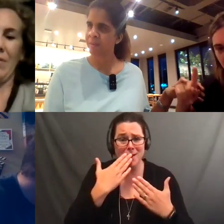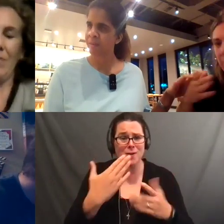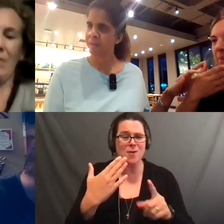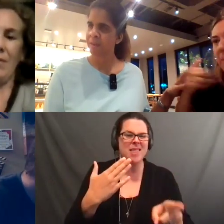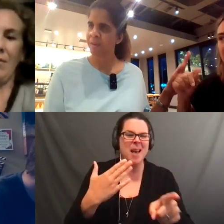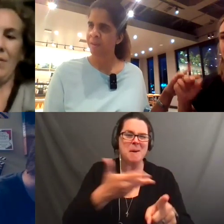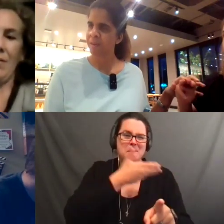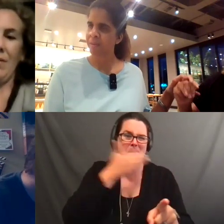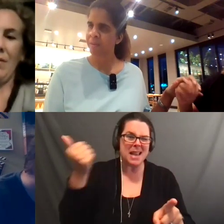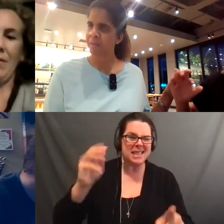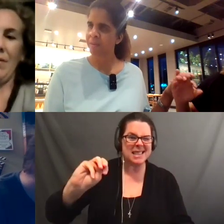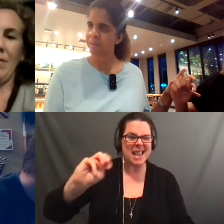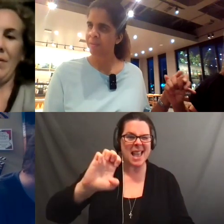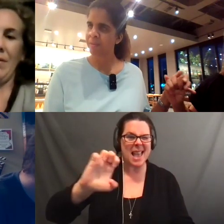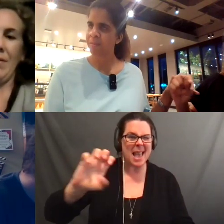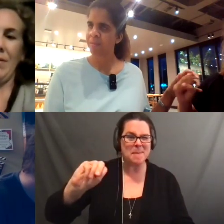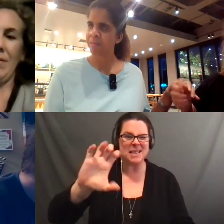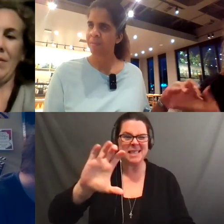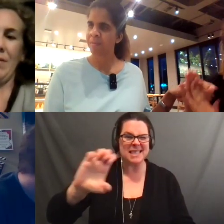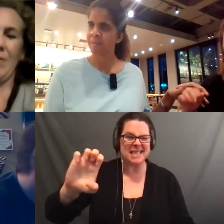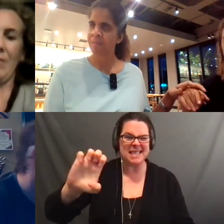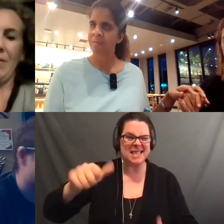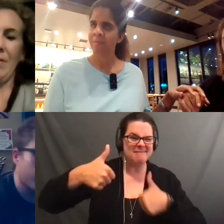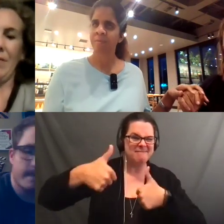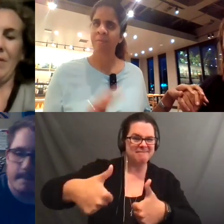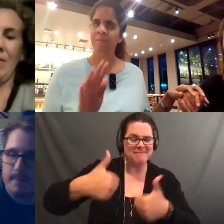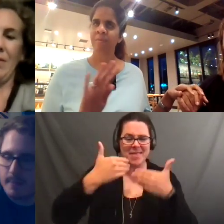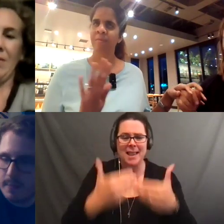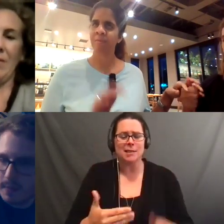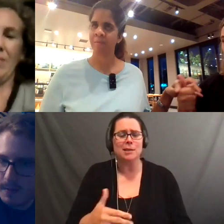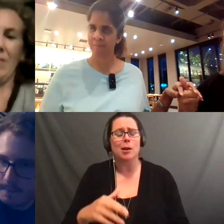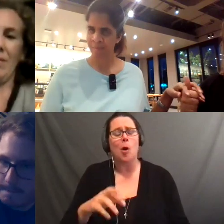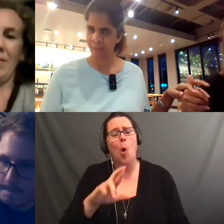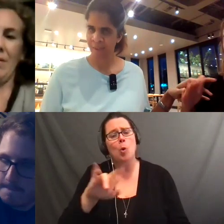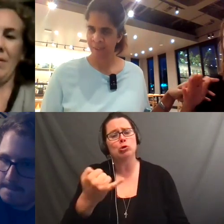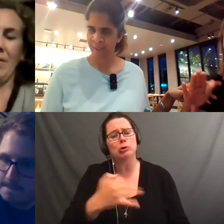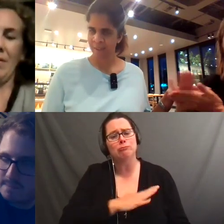we could ask for. >> RJ: That's very nice of you. I appreciate